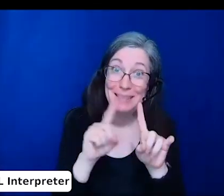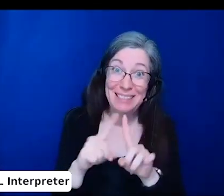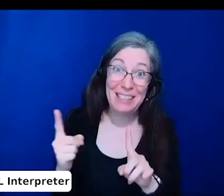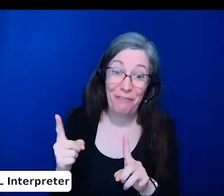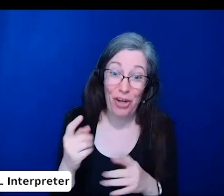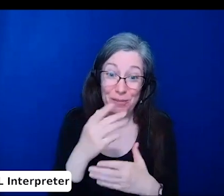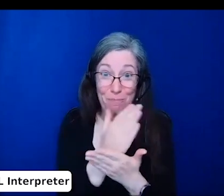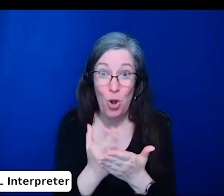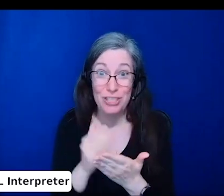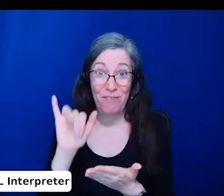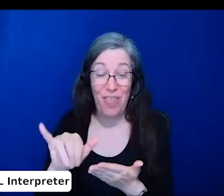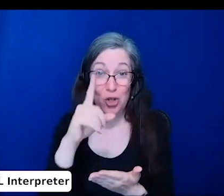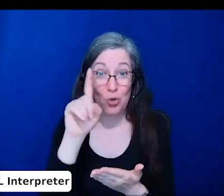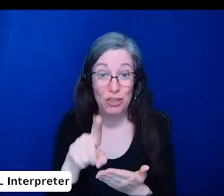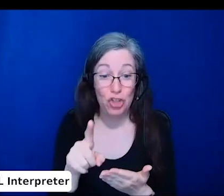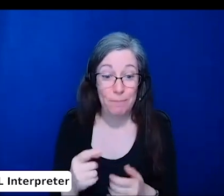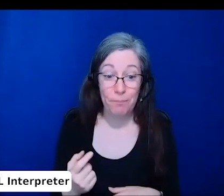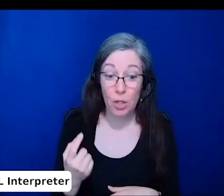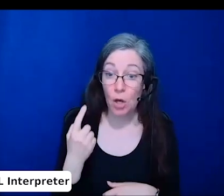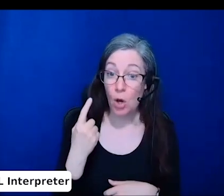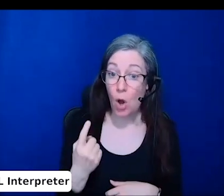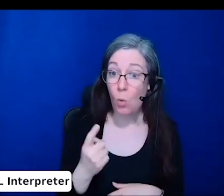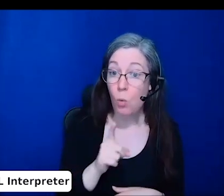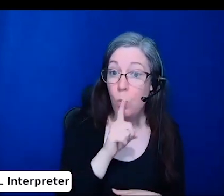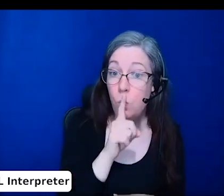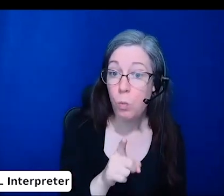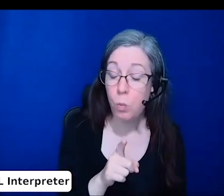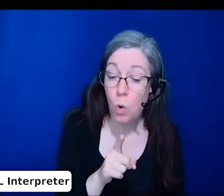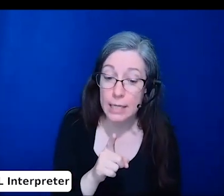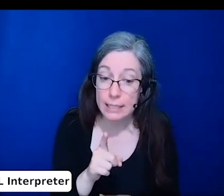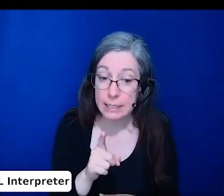to graduate departments and graduate programs.